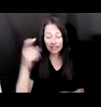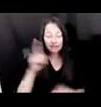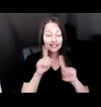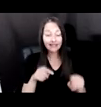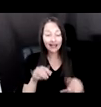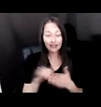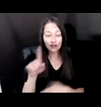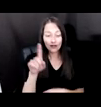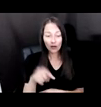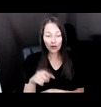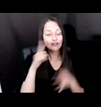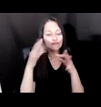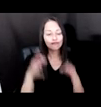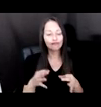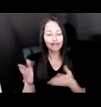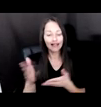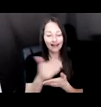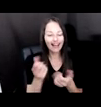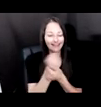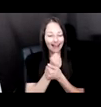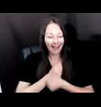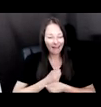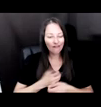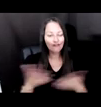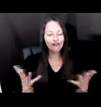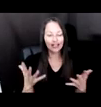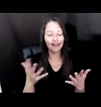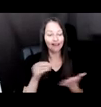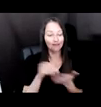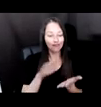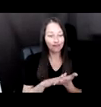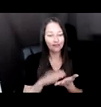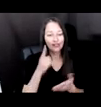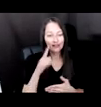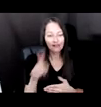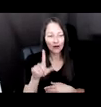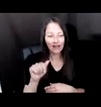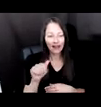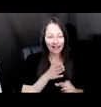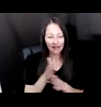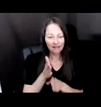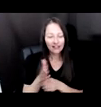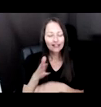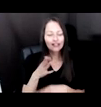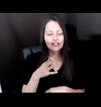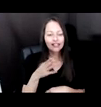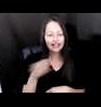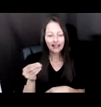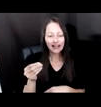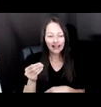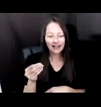EVERYTHING RECORDED IN THE ARCHIVES OF THE LA PHIL AND WCH TO BE PRECISE 77 TERABYTE OF